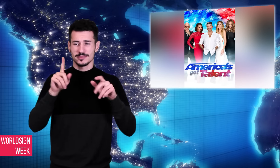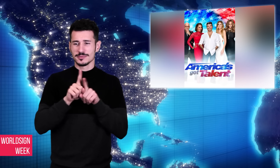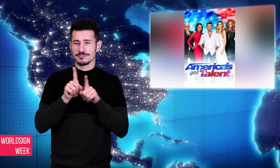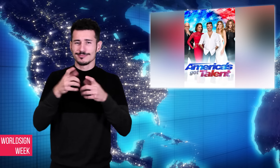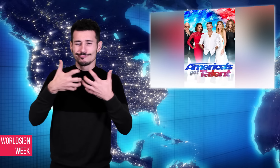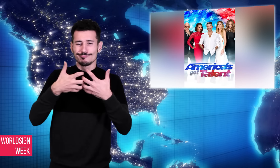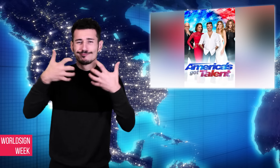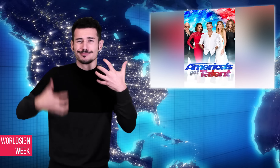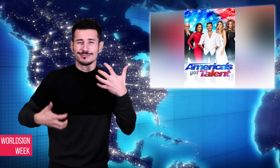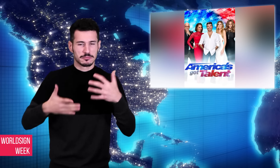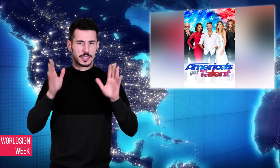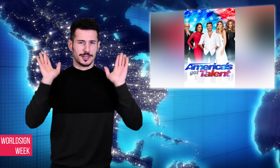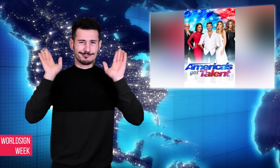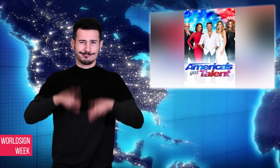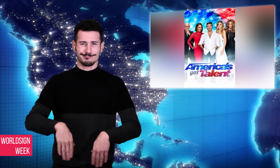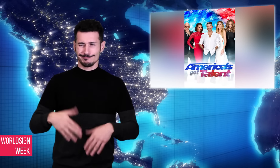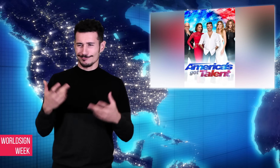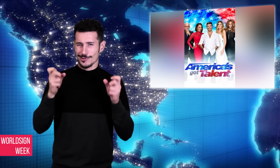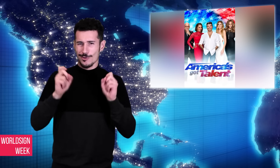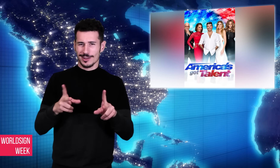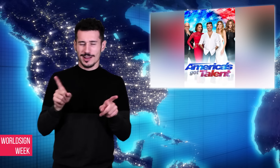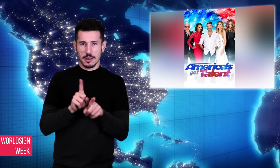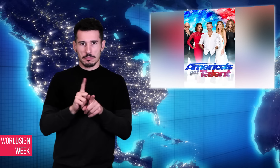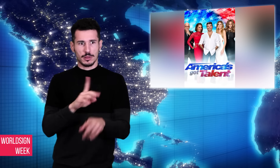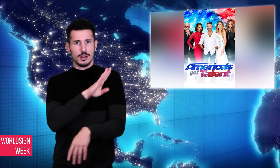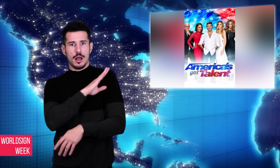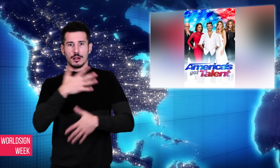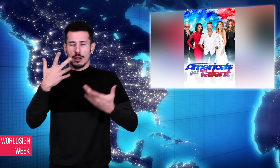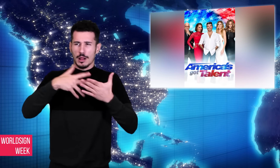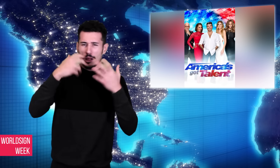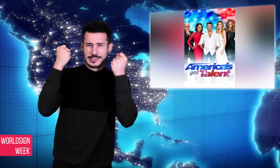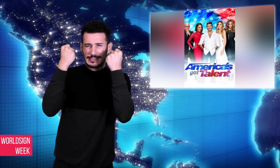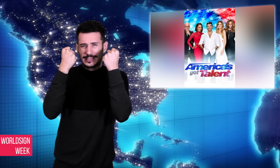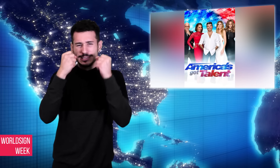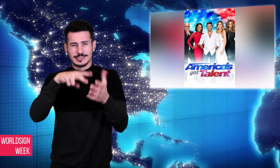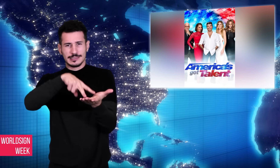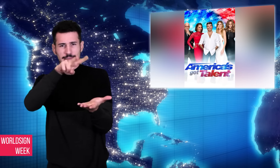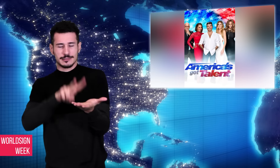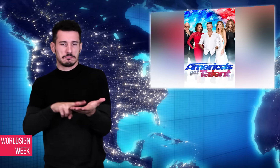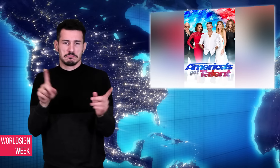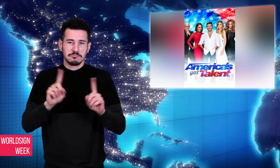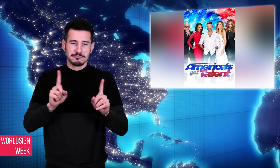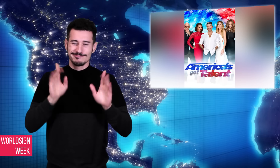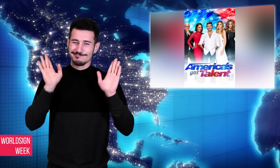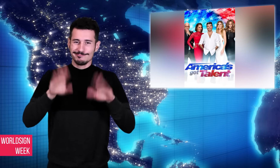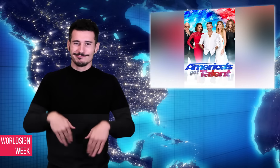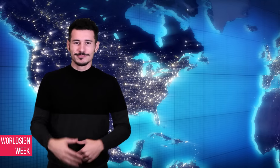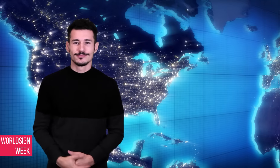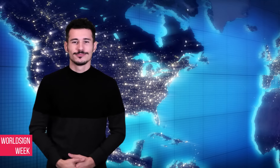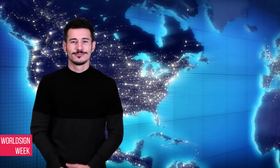saying: “What’s the worst that can happen, sing the wrong notes? Who cares, it’s not going to kill you.”